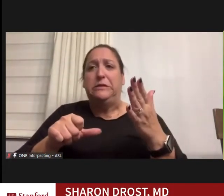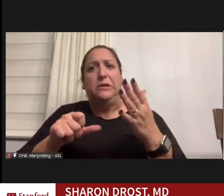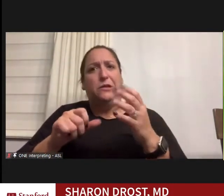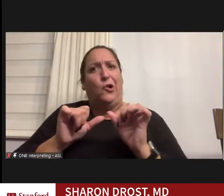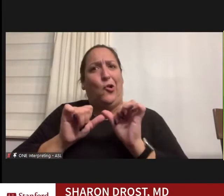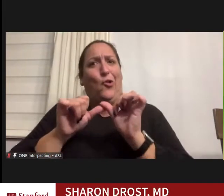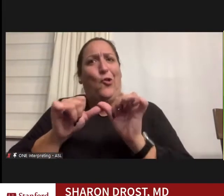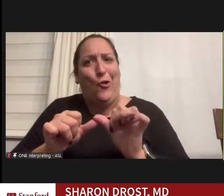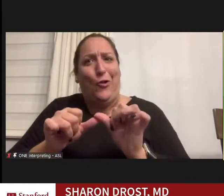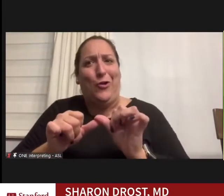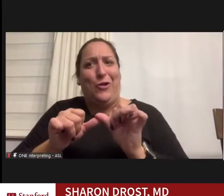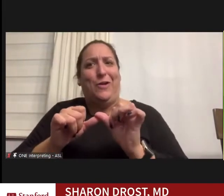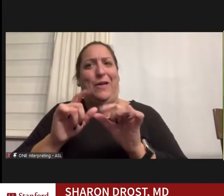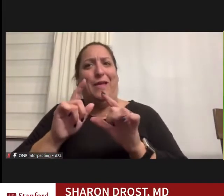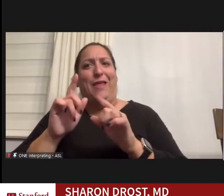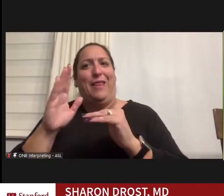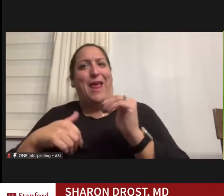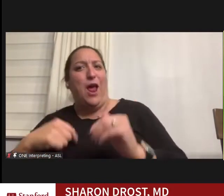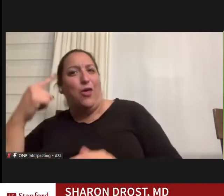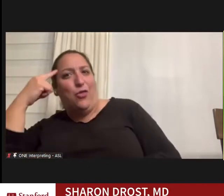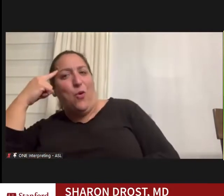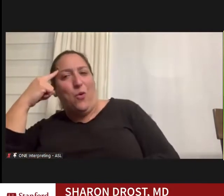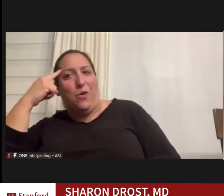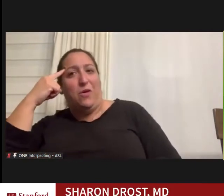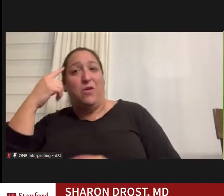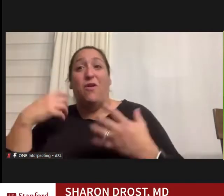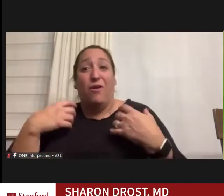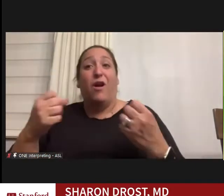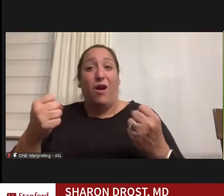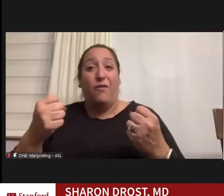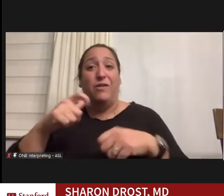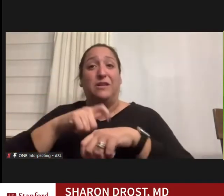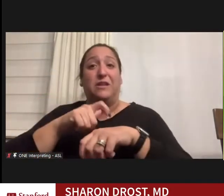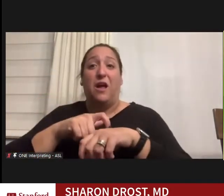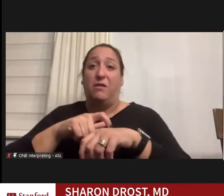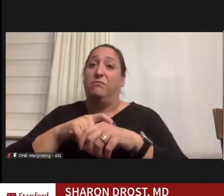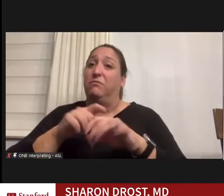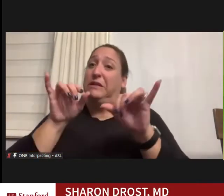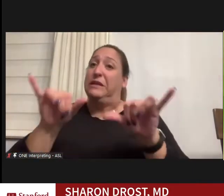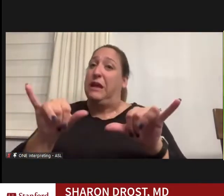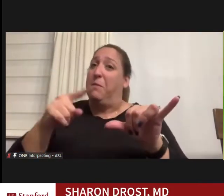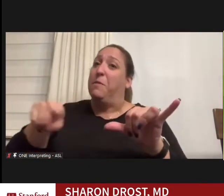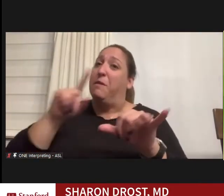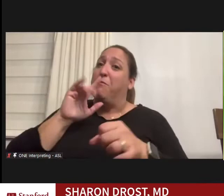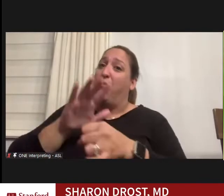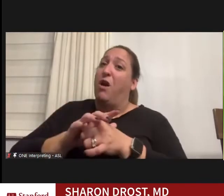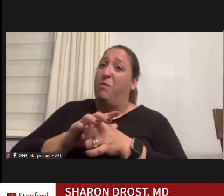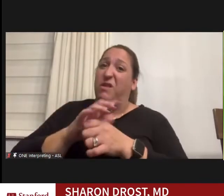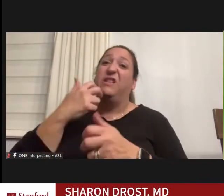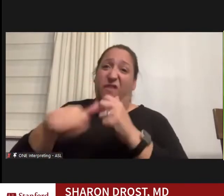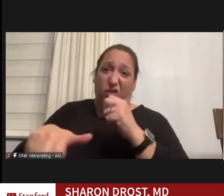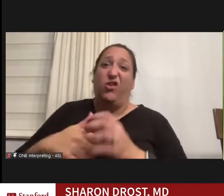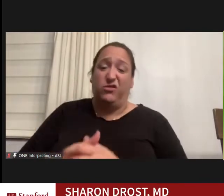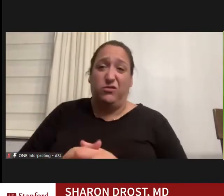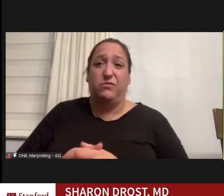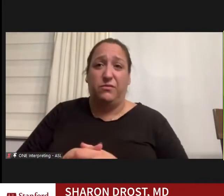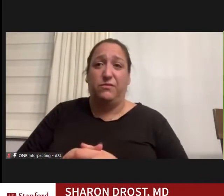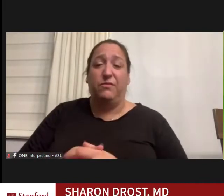anticipated, and the recovery was as promised. Fairly difficult to go but after all that,